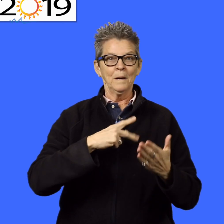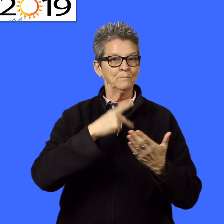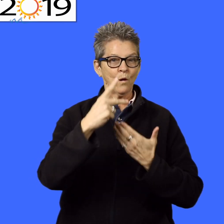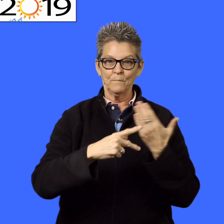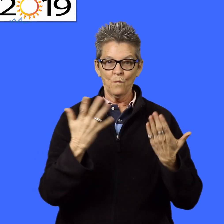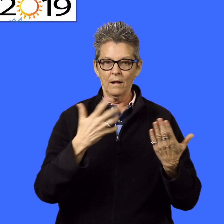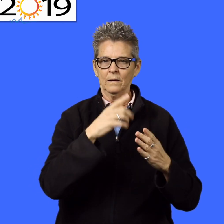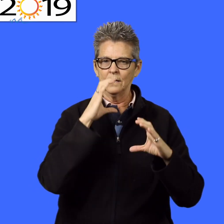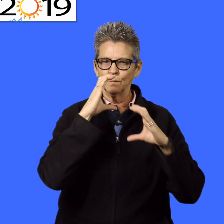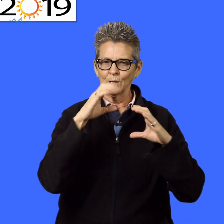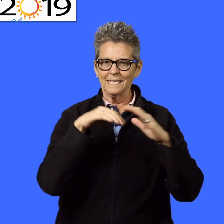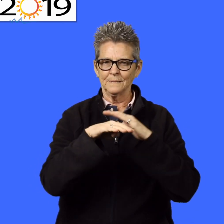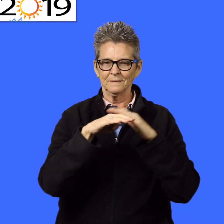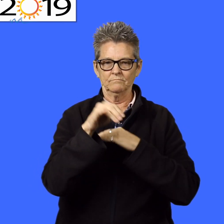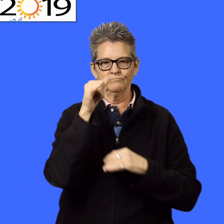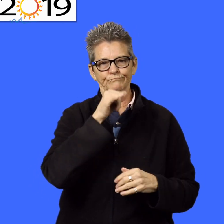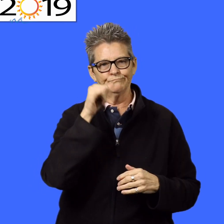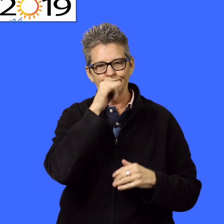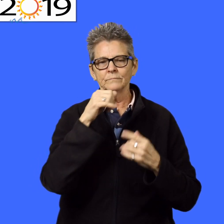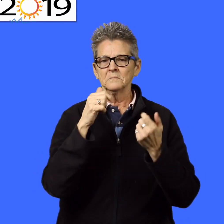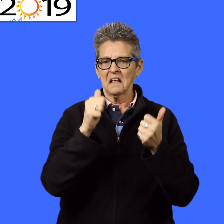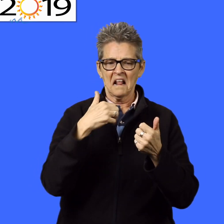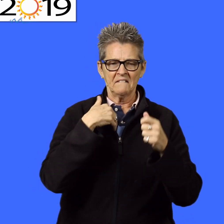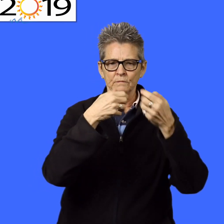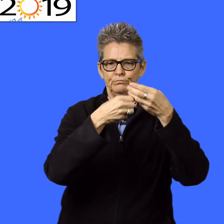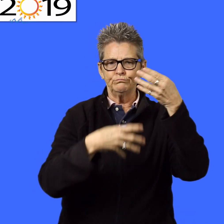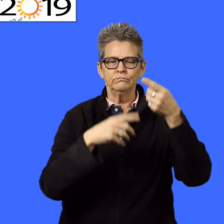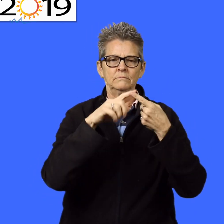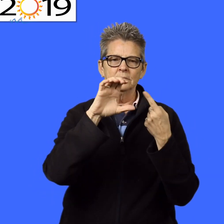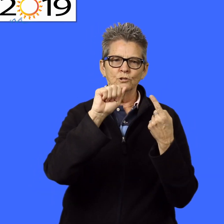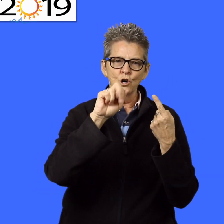A great benefit of this program is the communication access through a variety